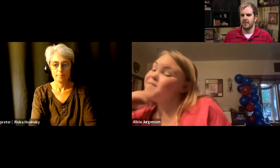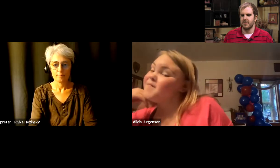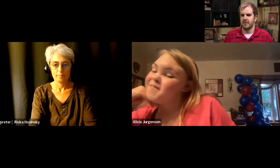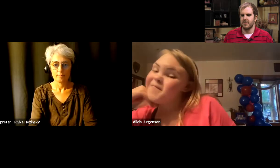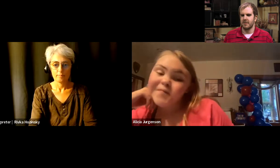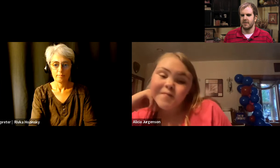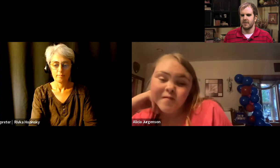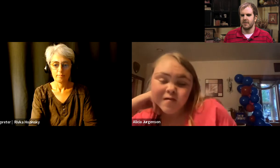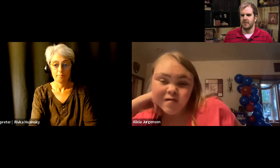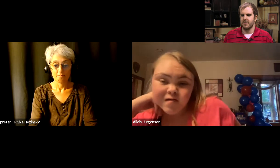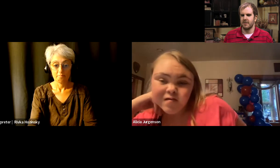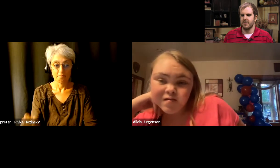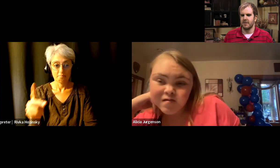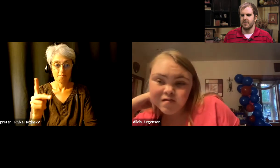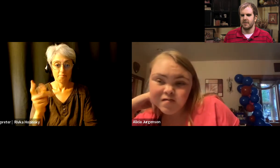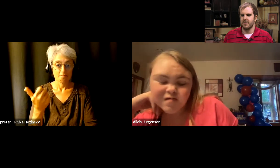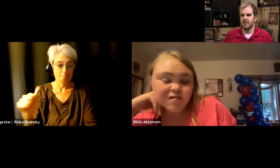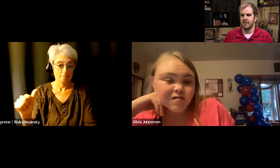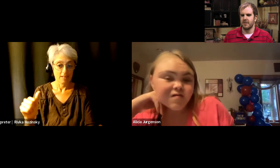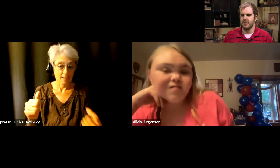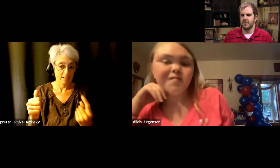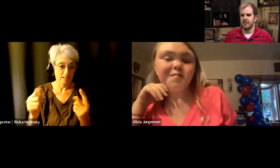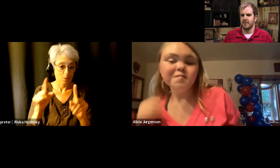Alright any uh any questions?